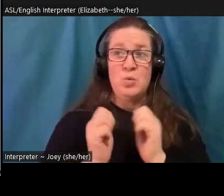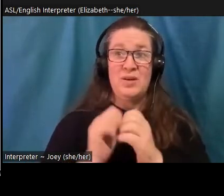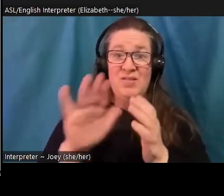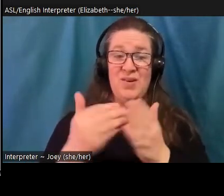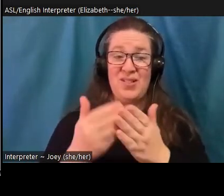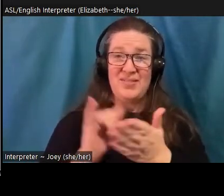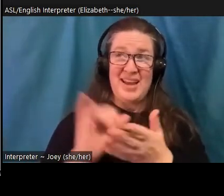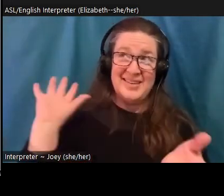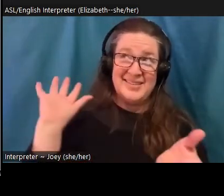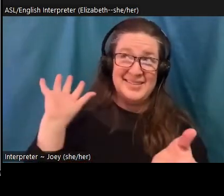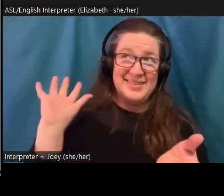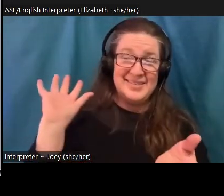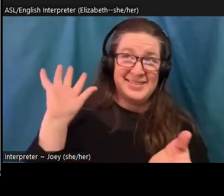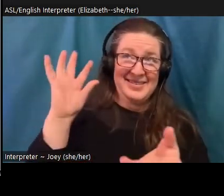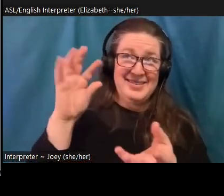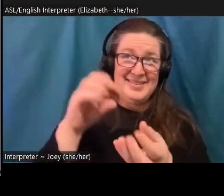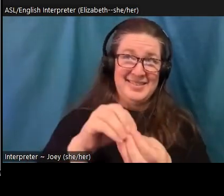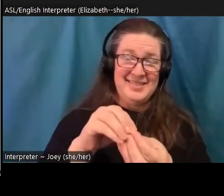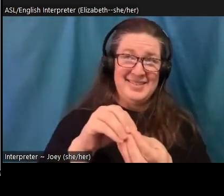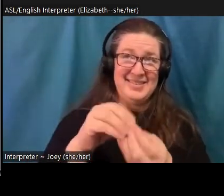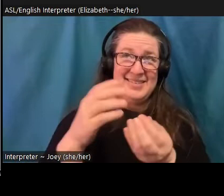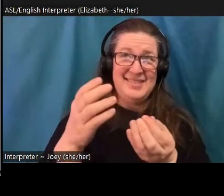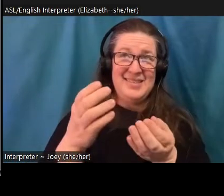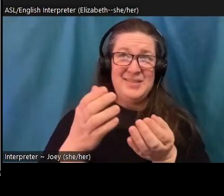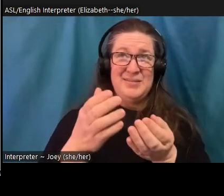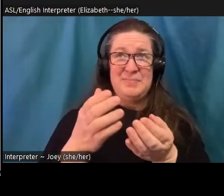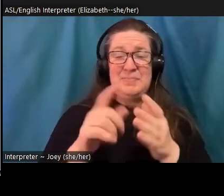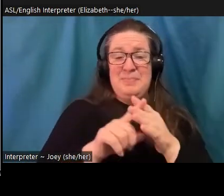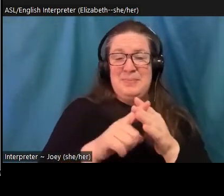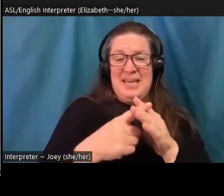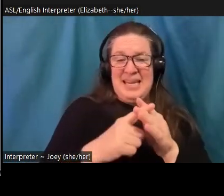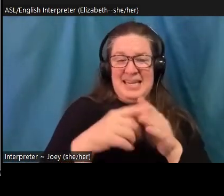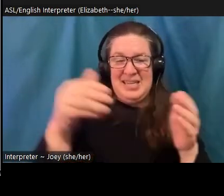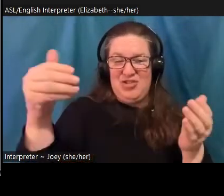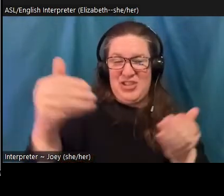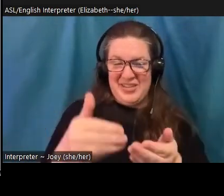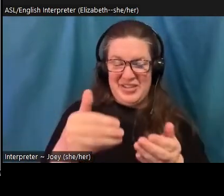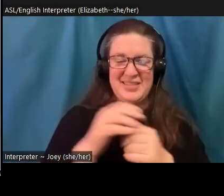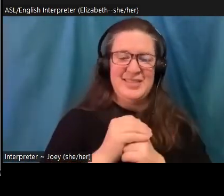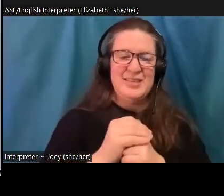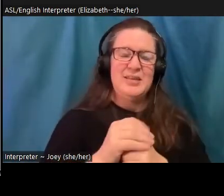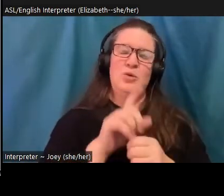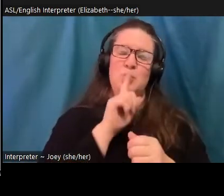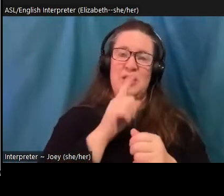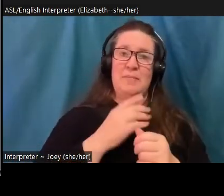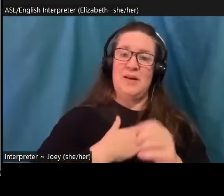of extended, overextended preamble, my main purpose today is really to share some thoughts about how we might start that